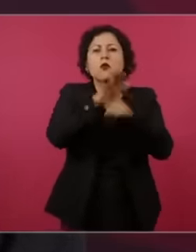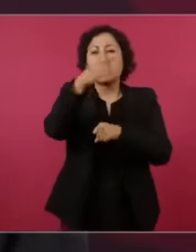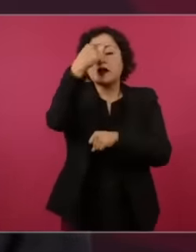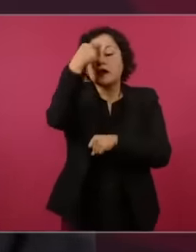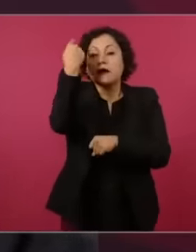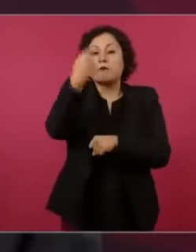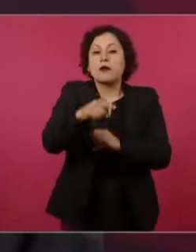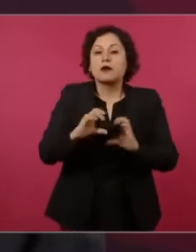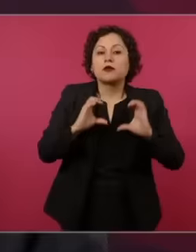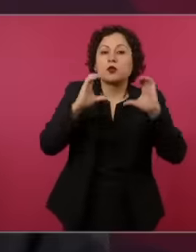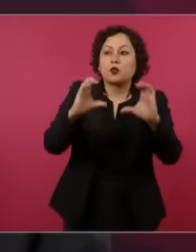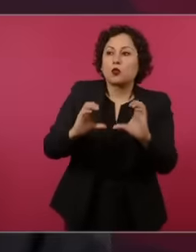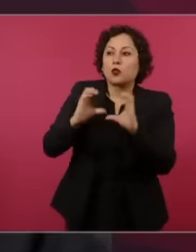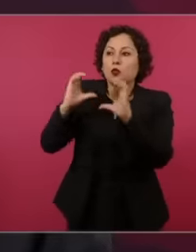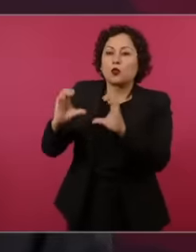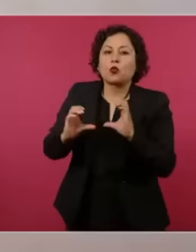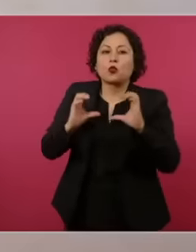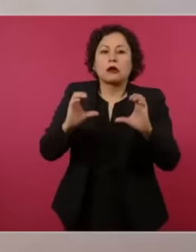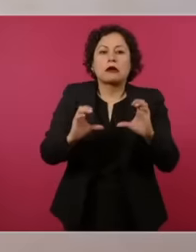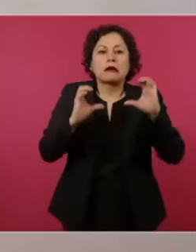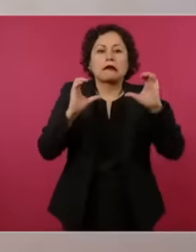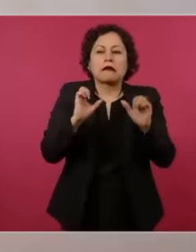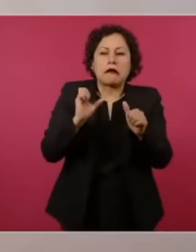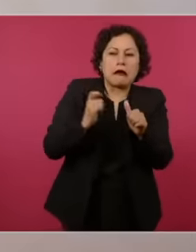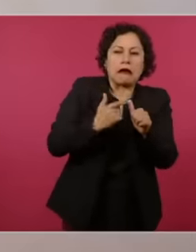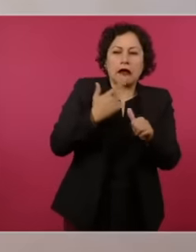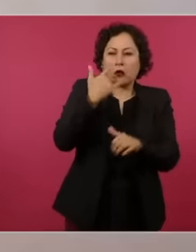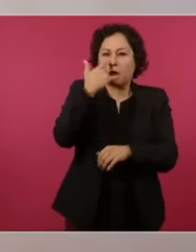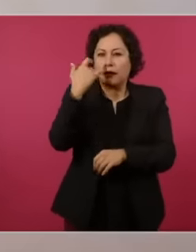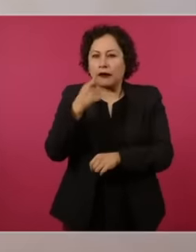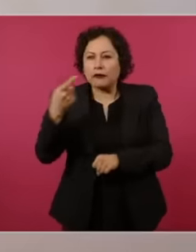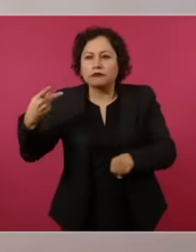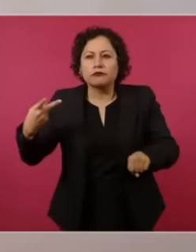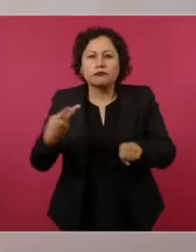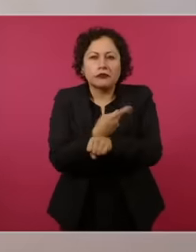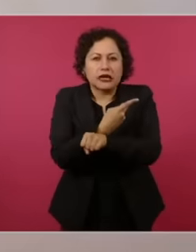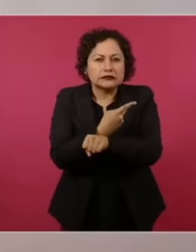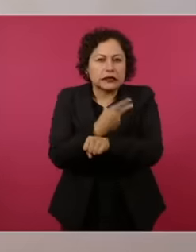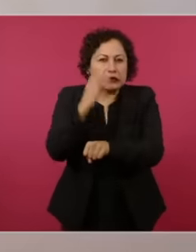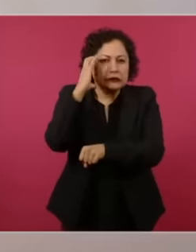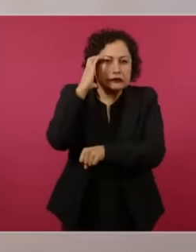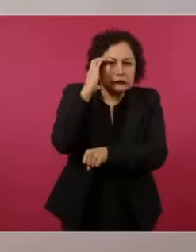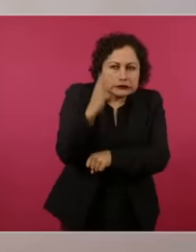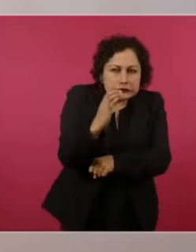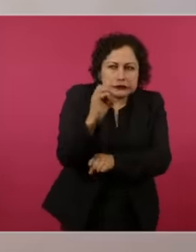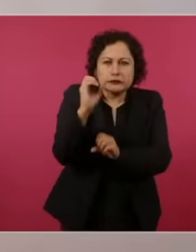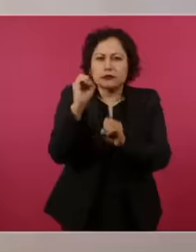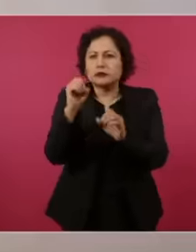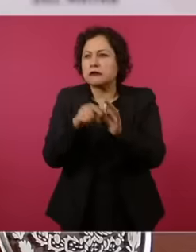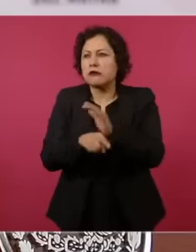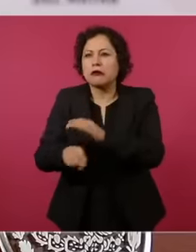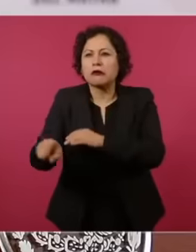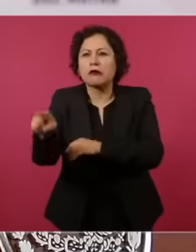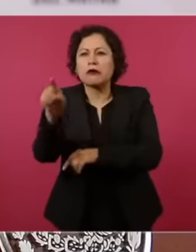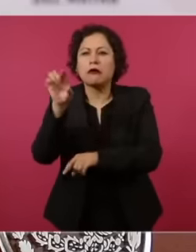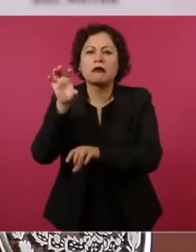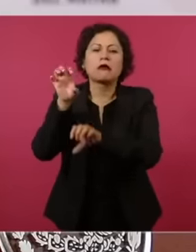with resources of illicit origin and the financing of terrorism then also